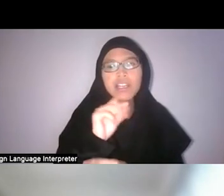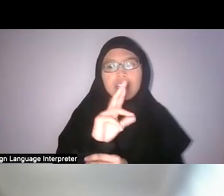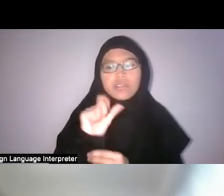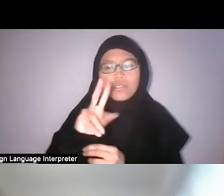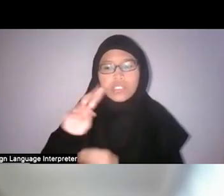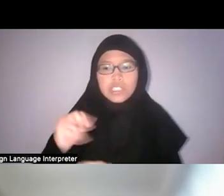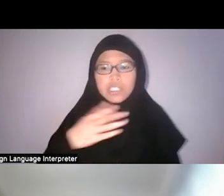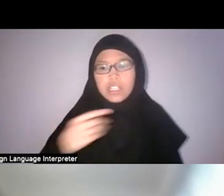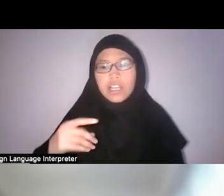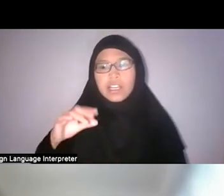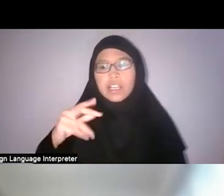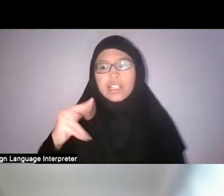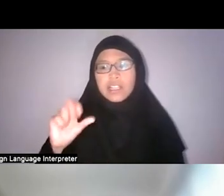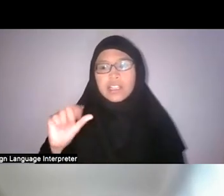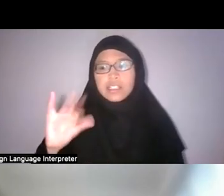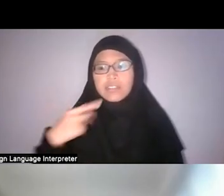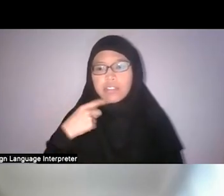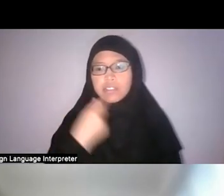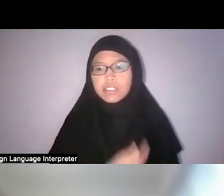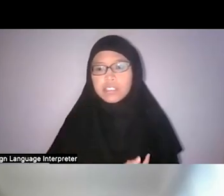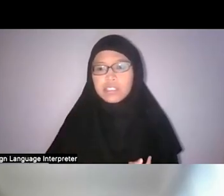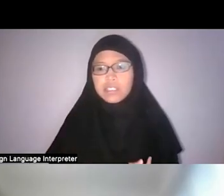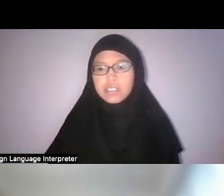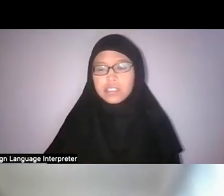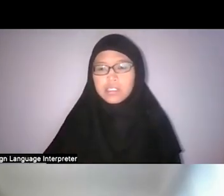I feel like for me…